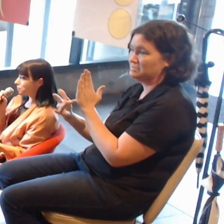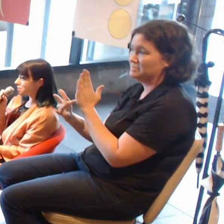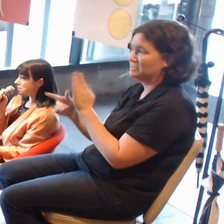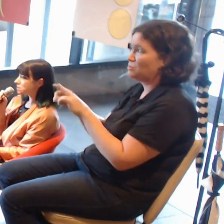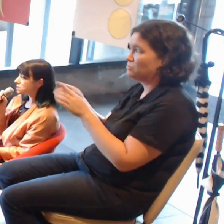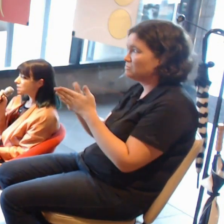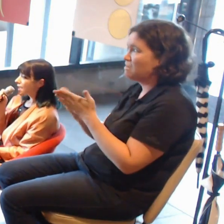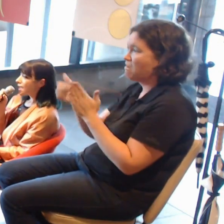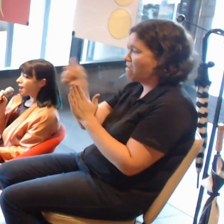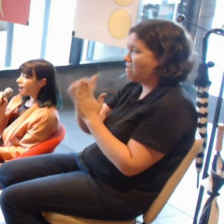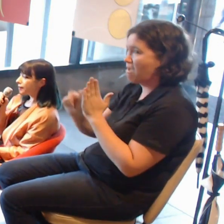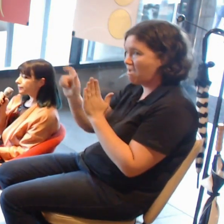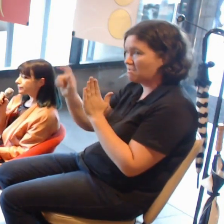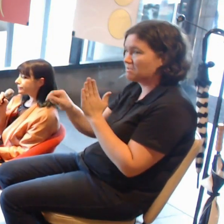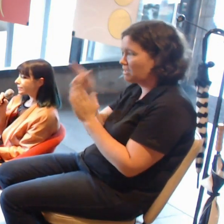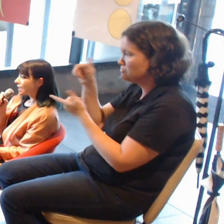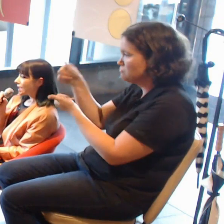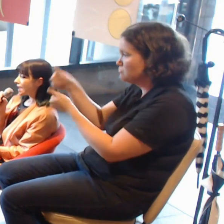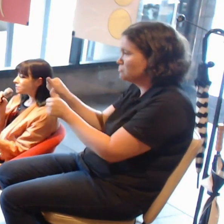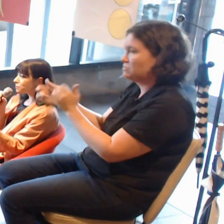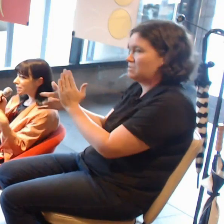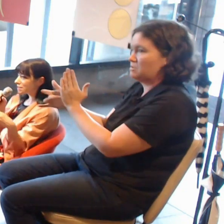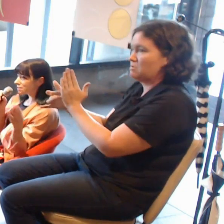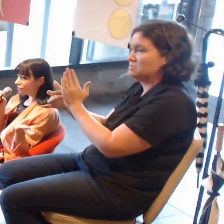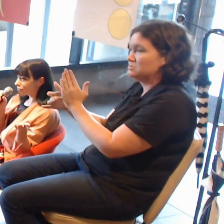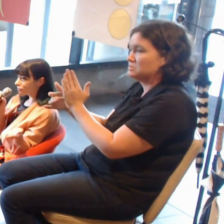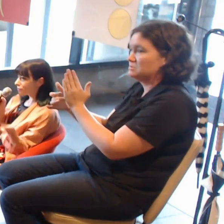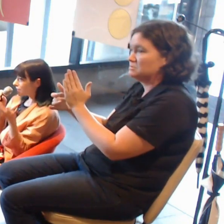It has repeated itself through art history.